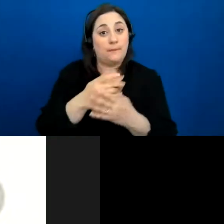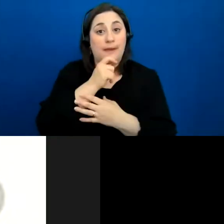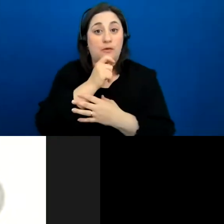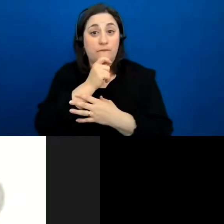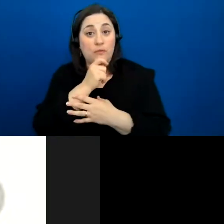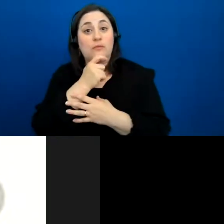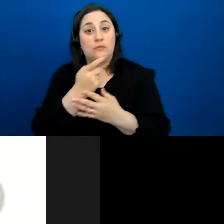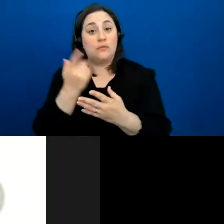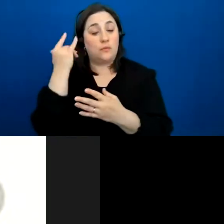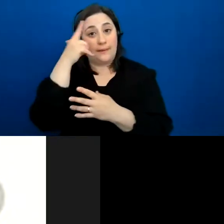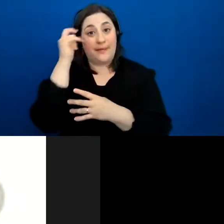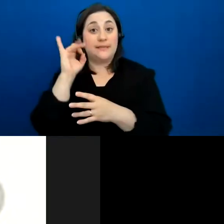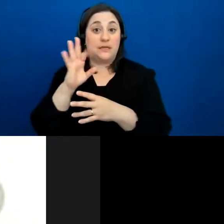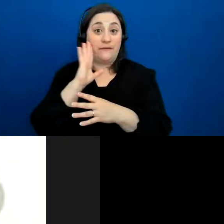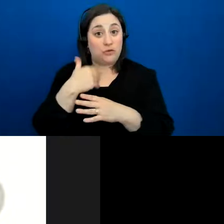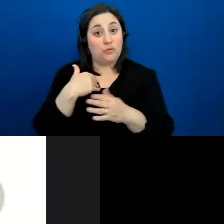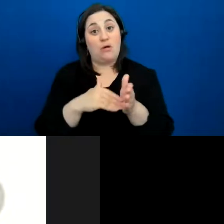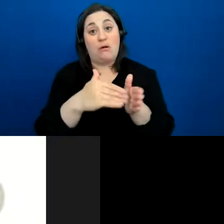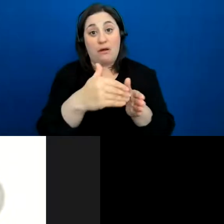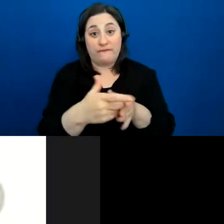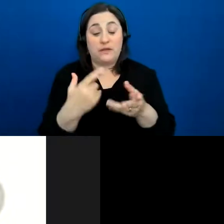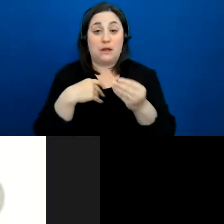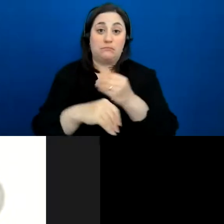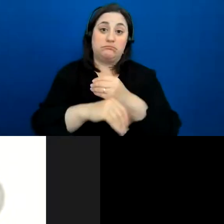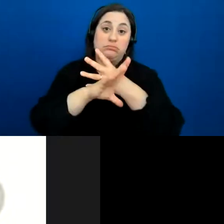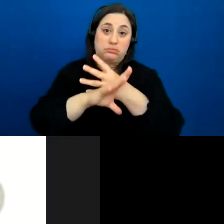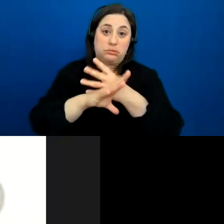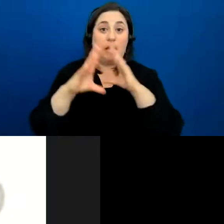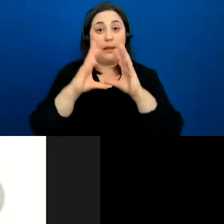because if you will be doing a lot of virtual engagement, a lot of this, a lot of community